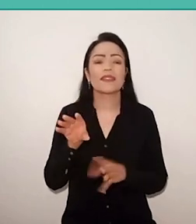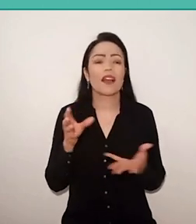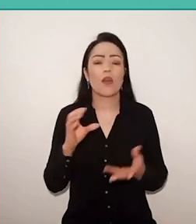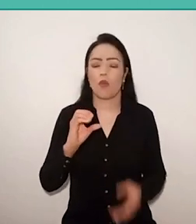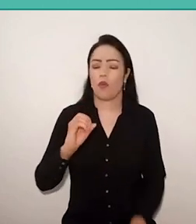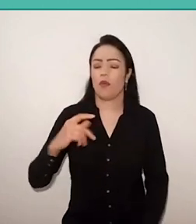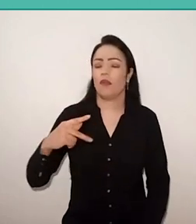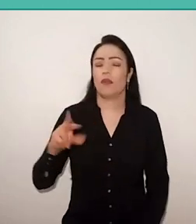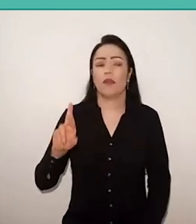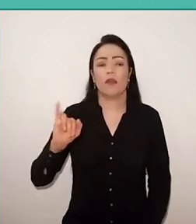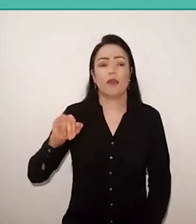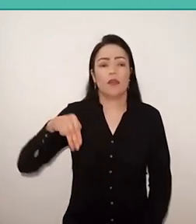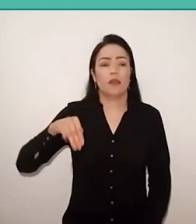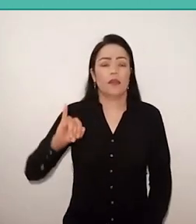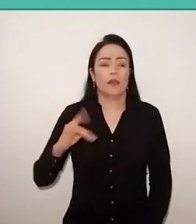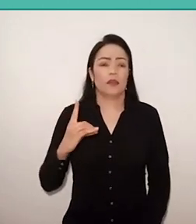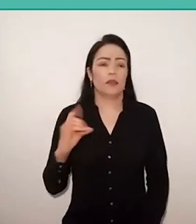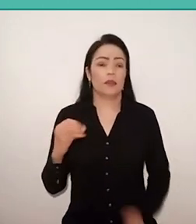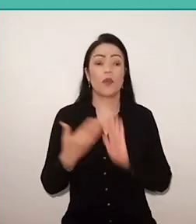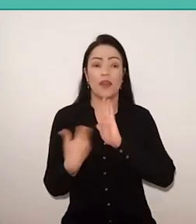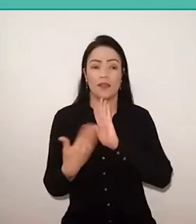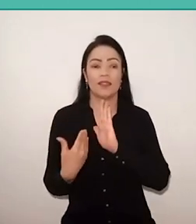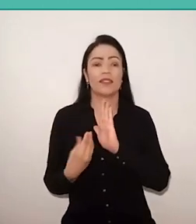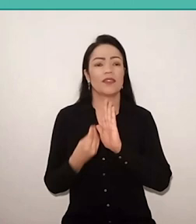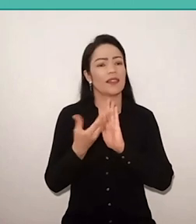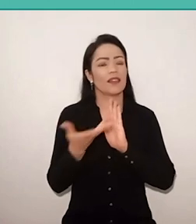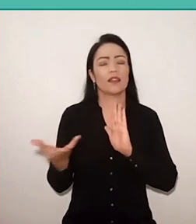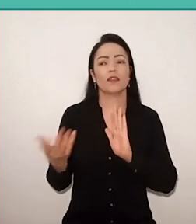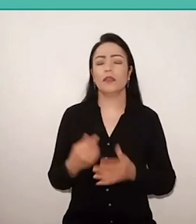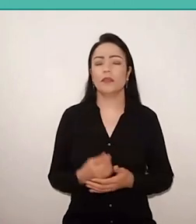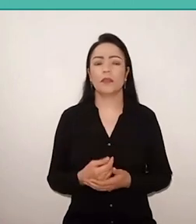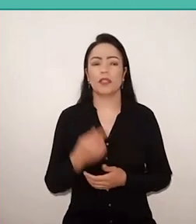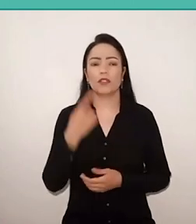It was elaborated, finished, completed by Paulo Freire in 1968